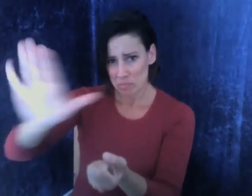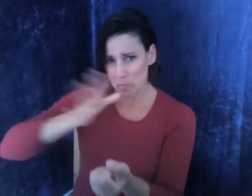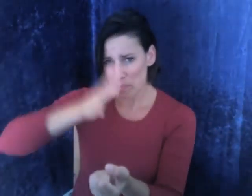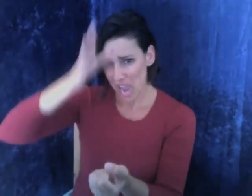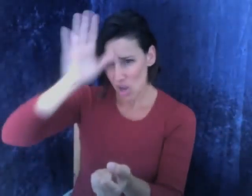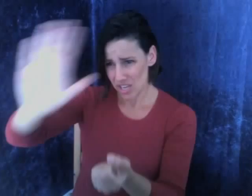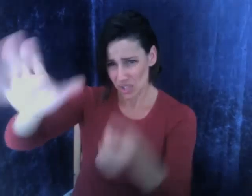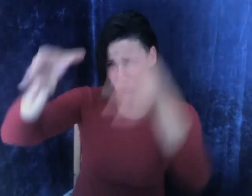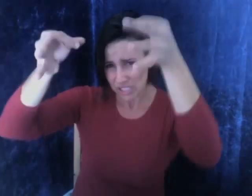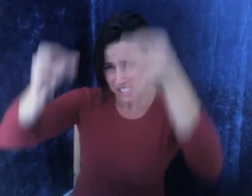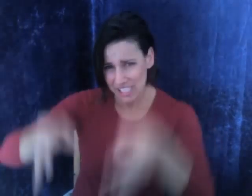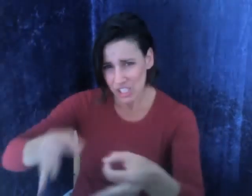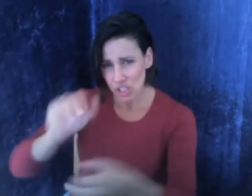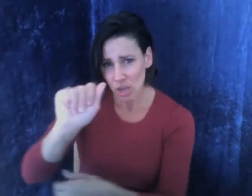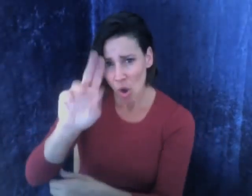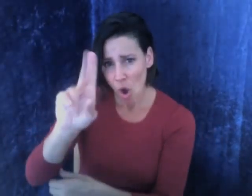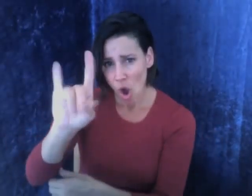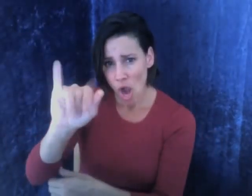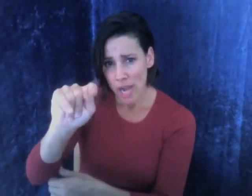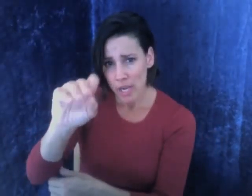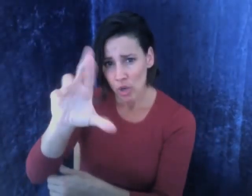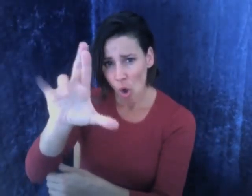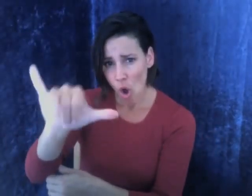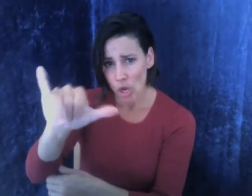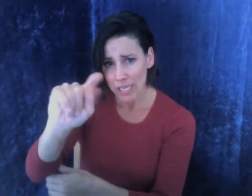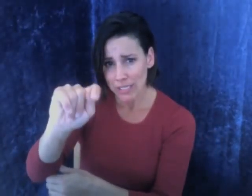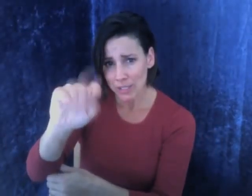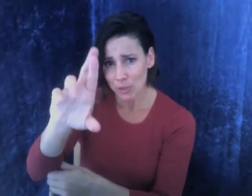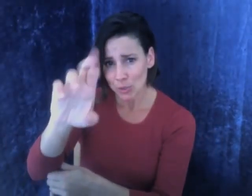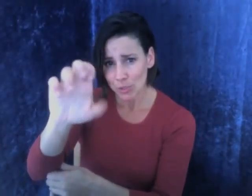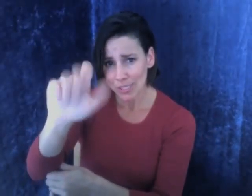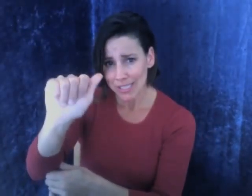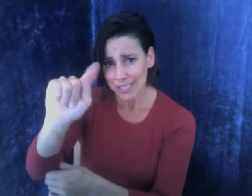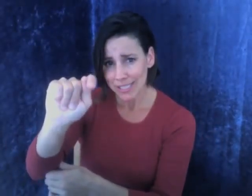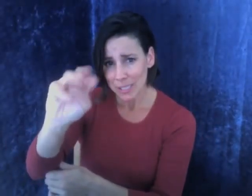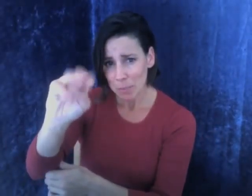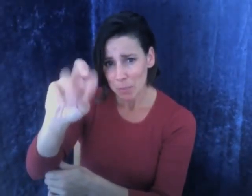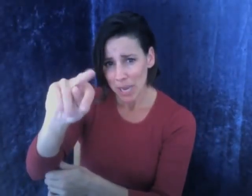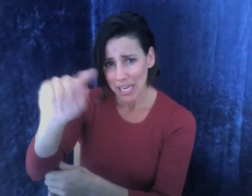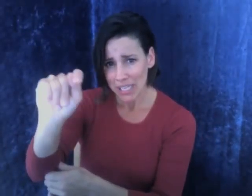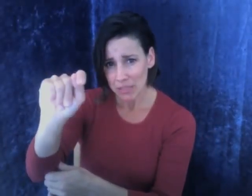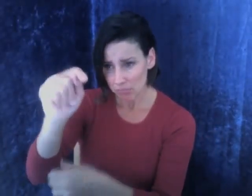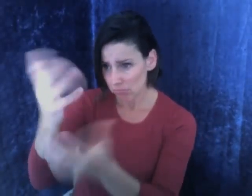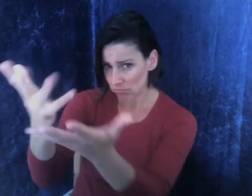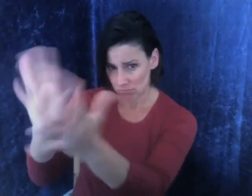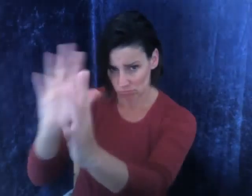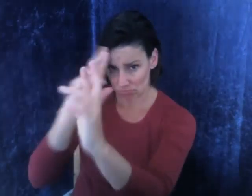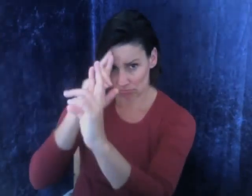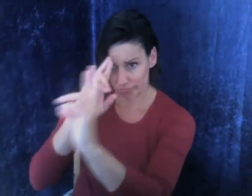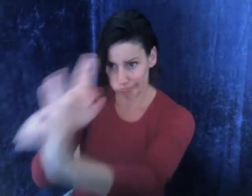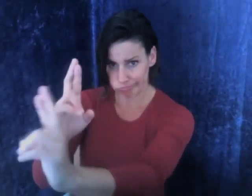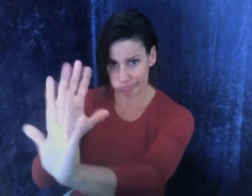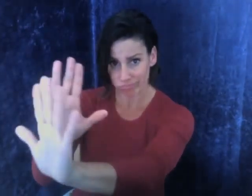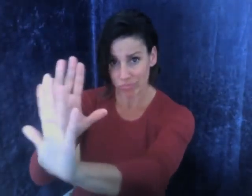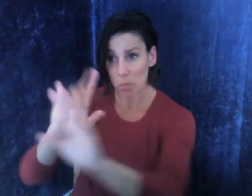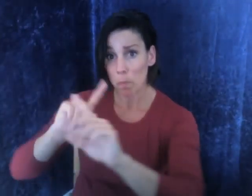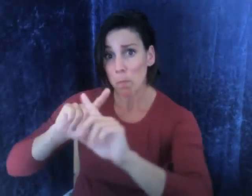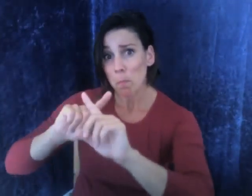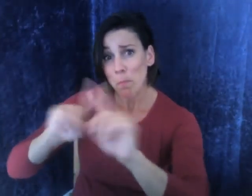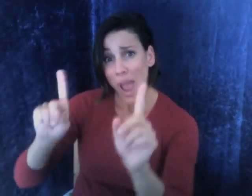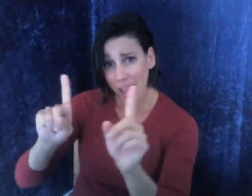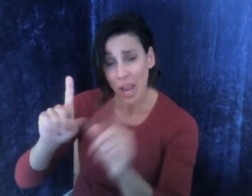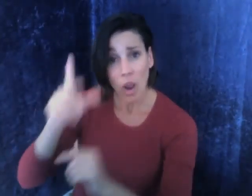through both stimulations and pathways. We respect parent's decision in auditory treatment